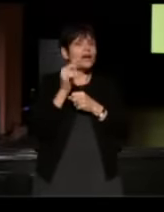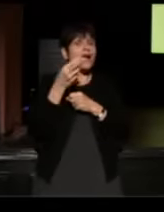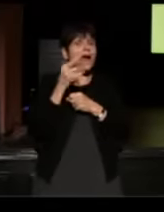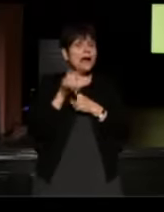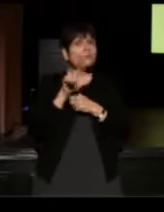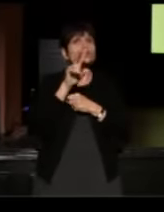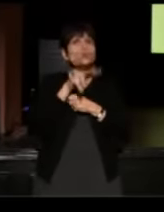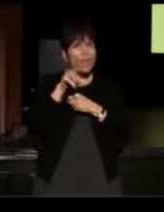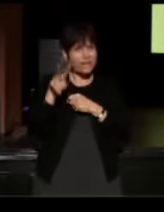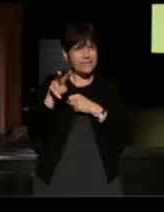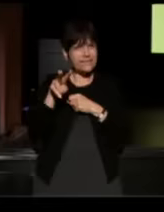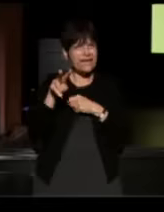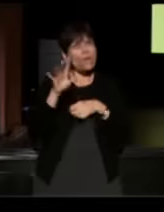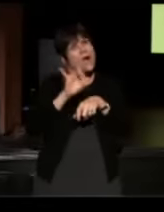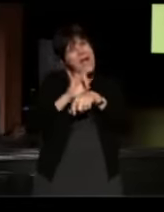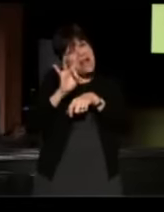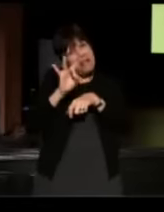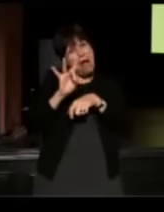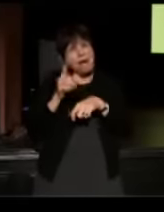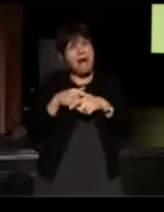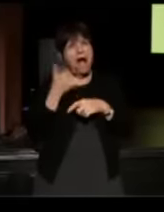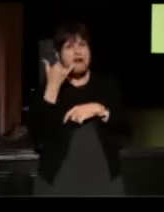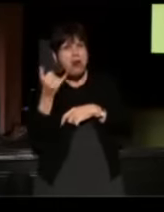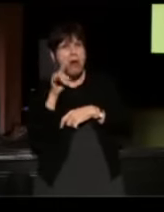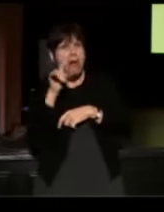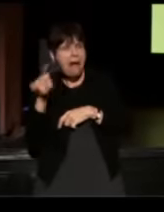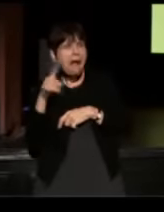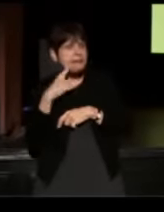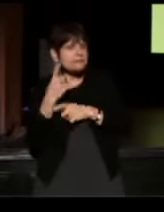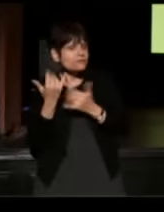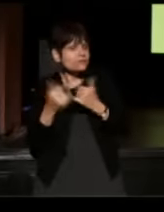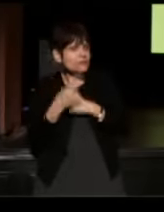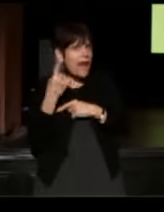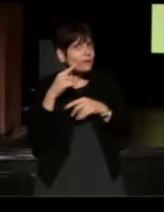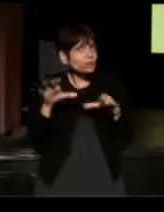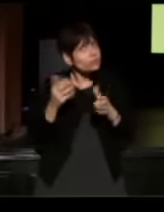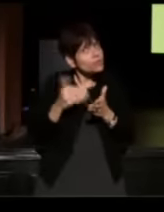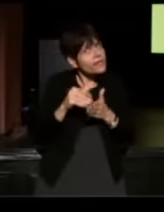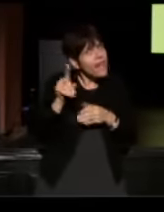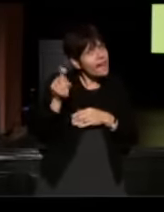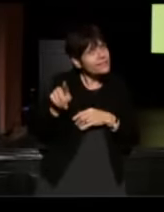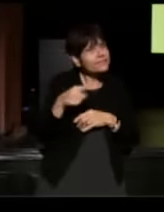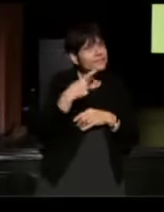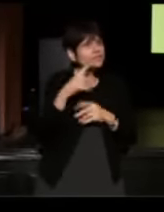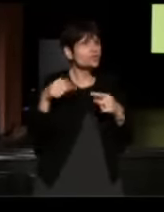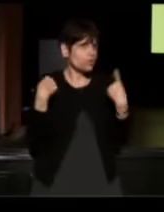around three O'clock I call her and ask her if it was today would she do it again and so far the answer's been the same.